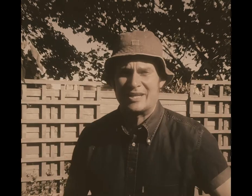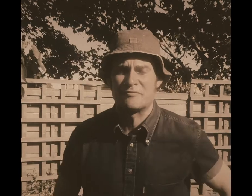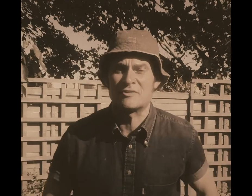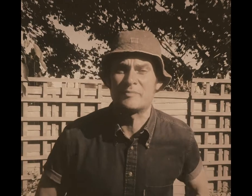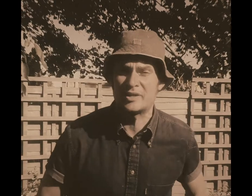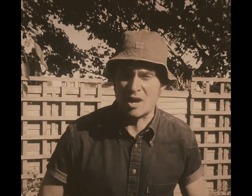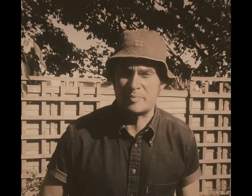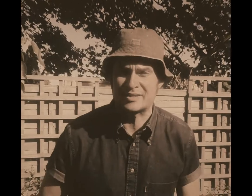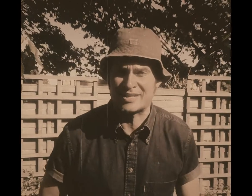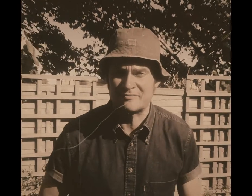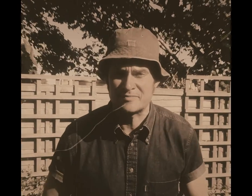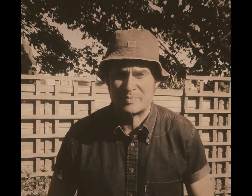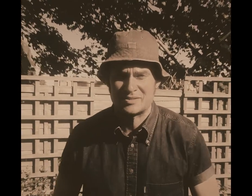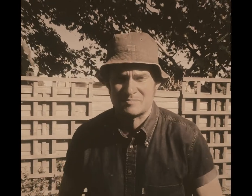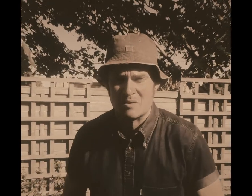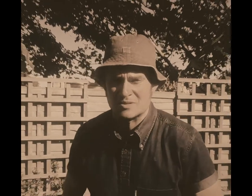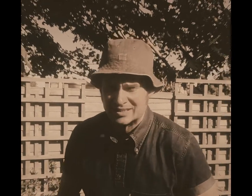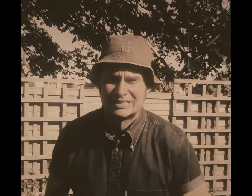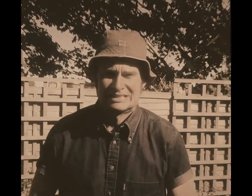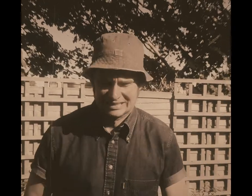hop pickers down from the 'big smoke' (London).